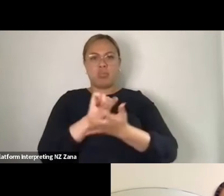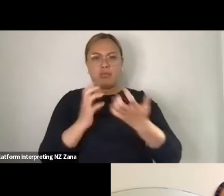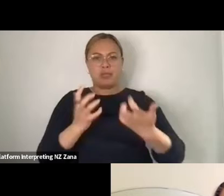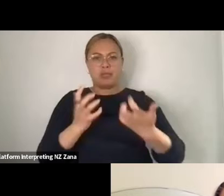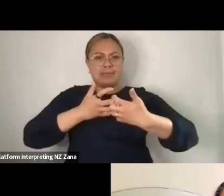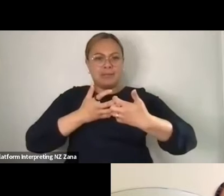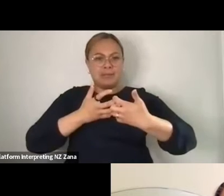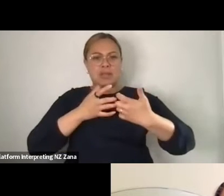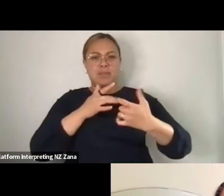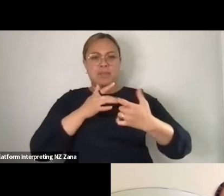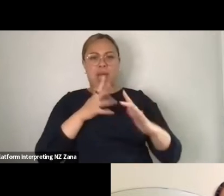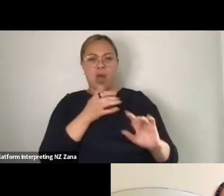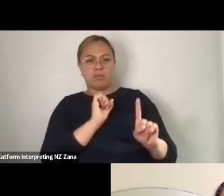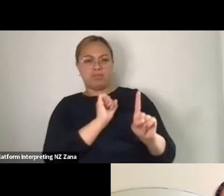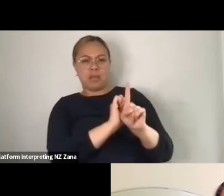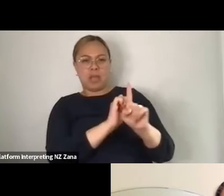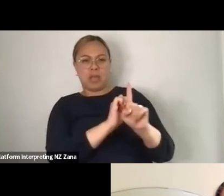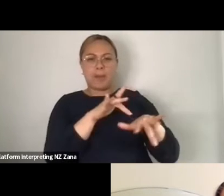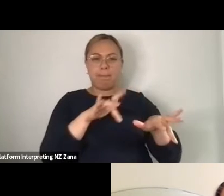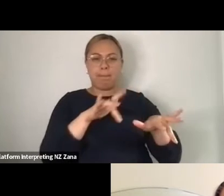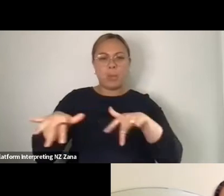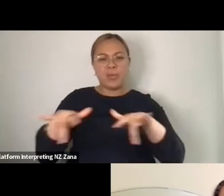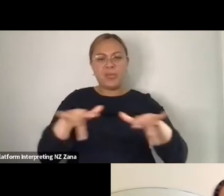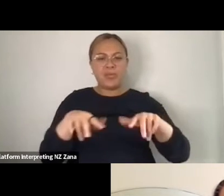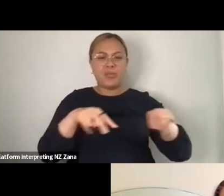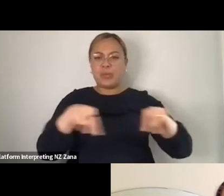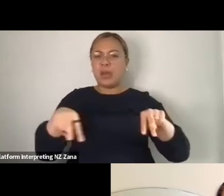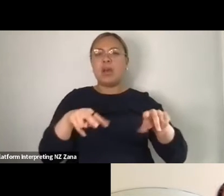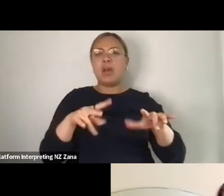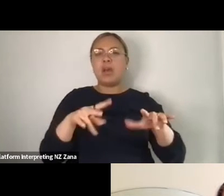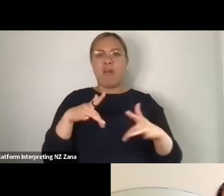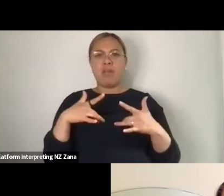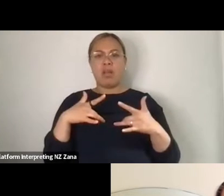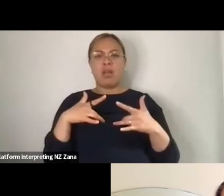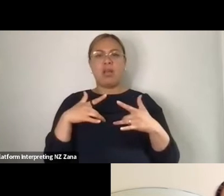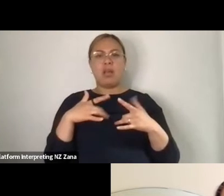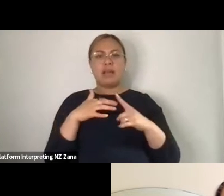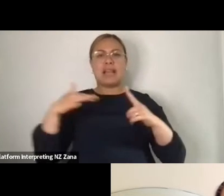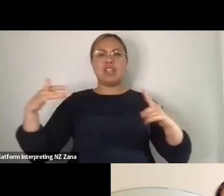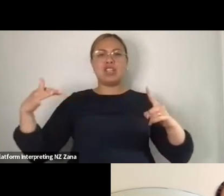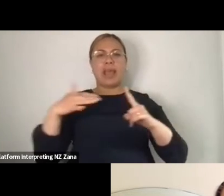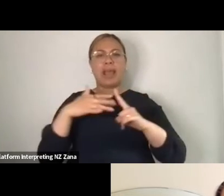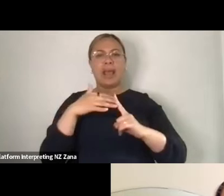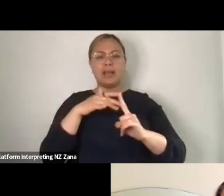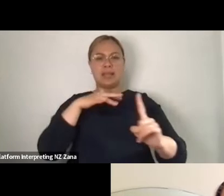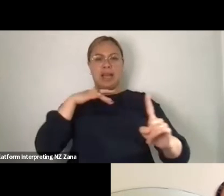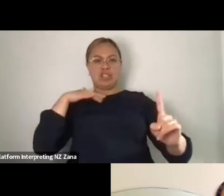he moved that I felt had a sort of synergy or a recognition from a disability experience,